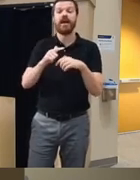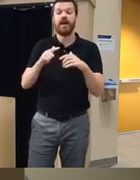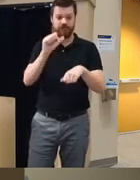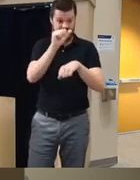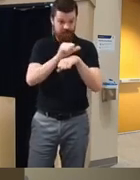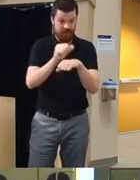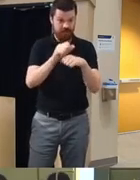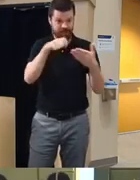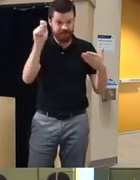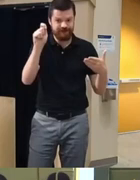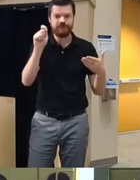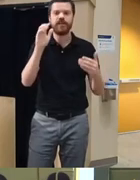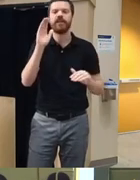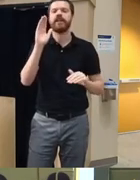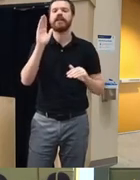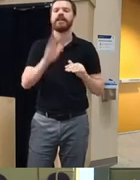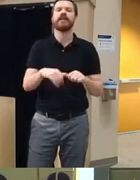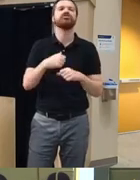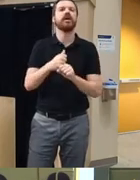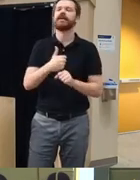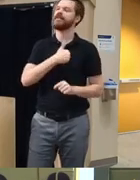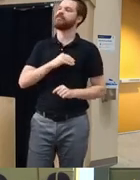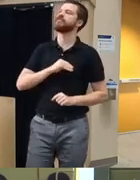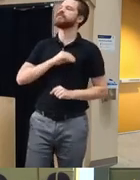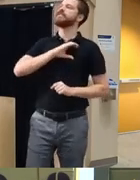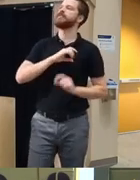rather than you know generating the positive self-esteem that comes from the experience